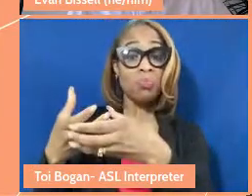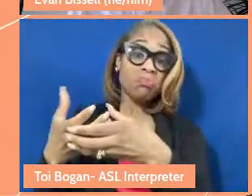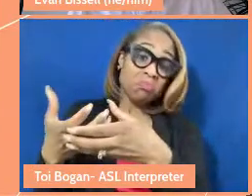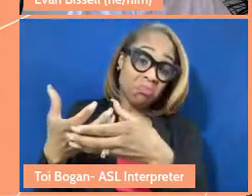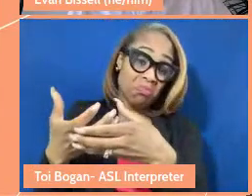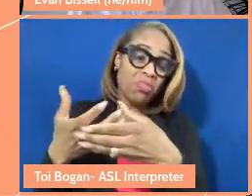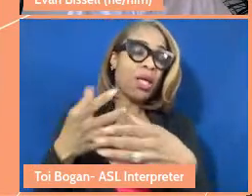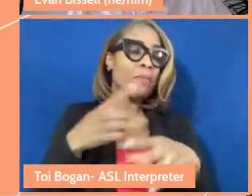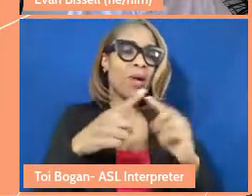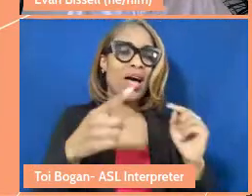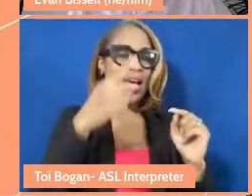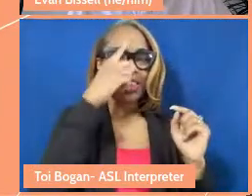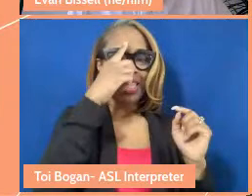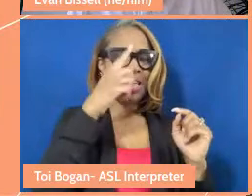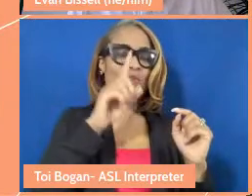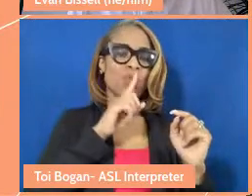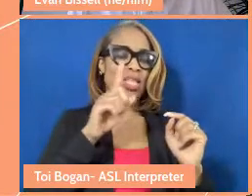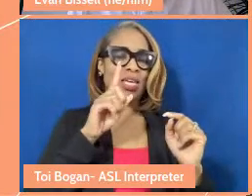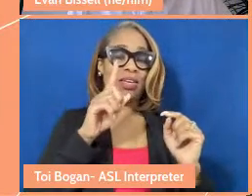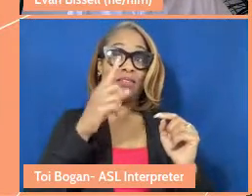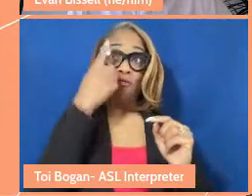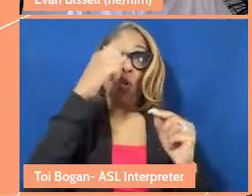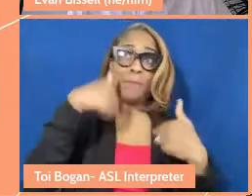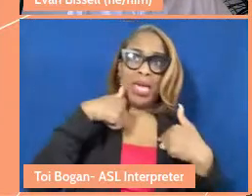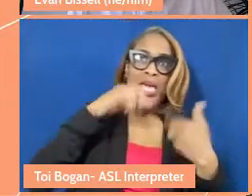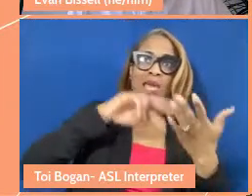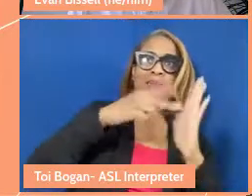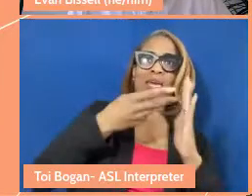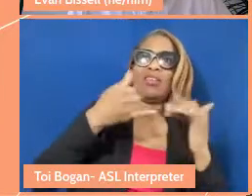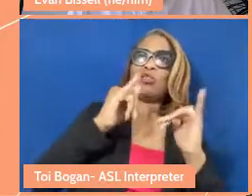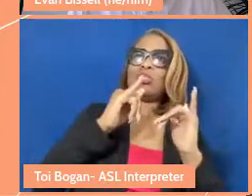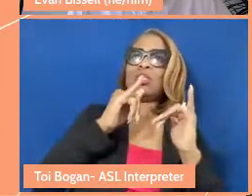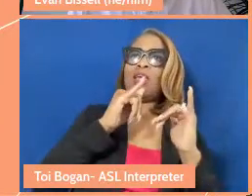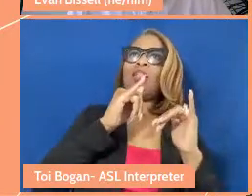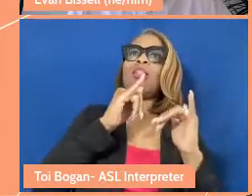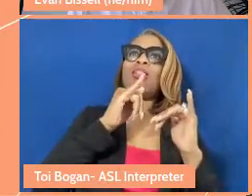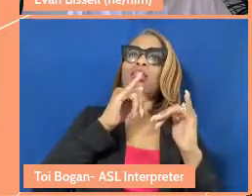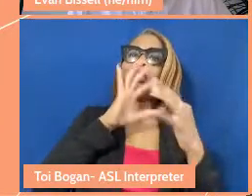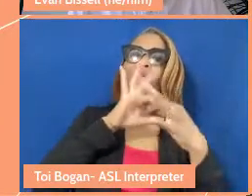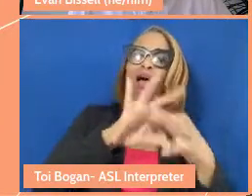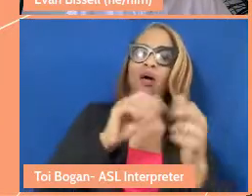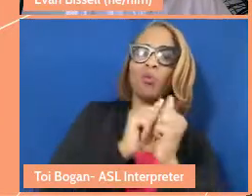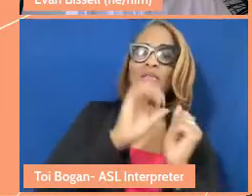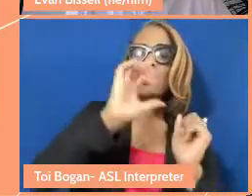the thinking around capitalism, and it takes the meaning away and sort of the